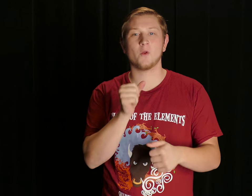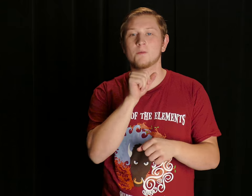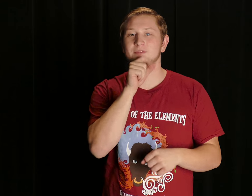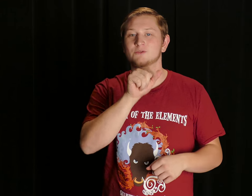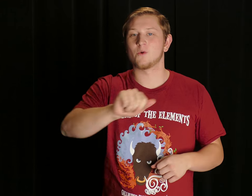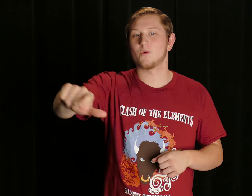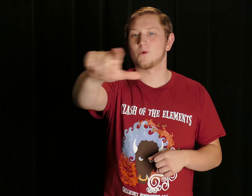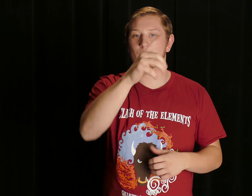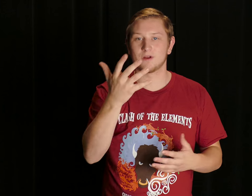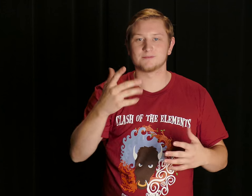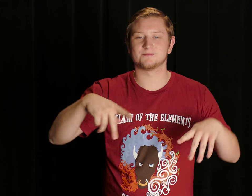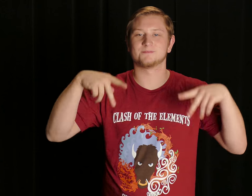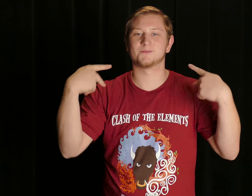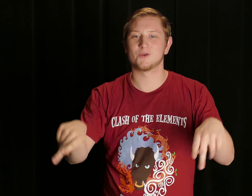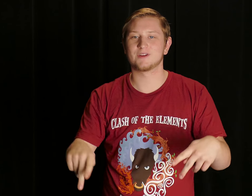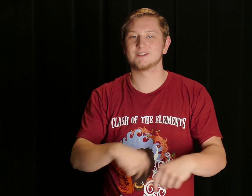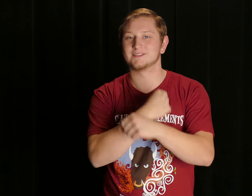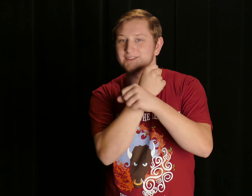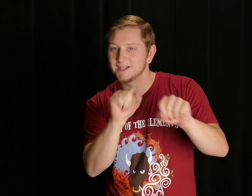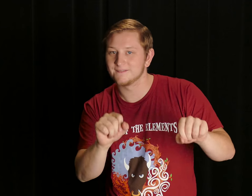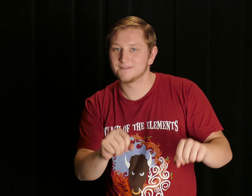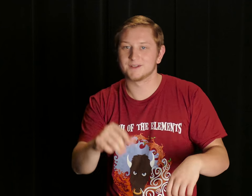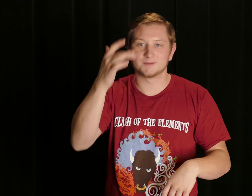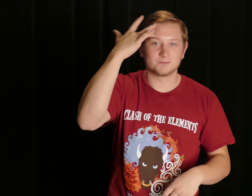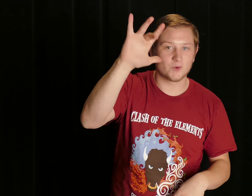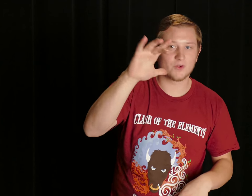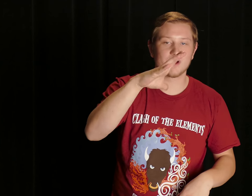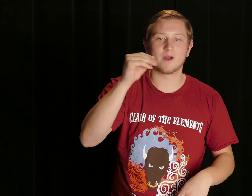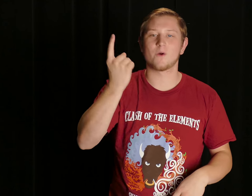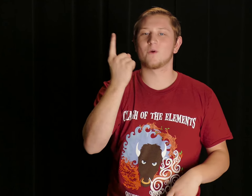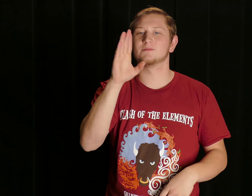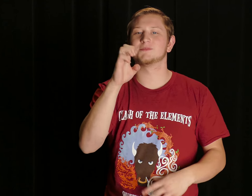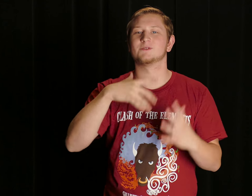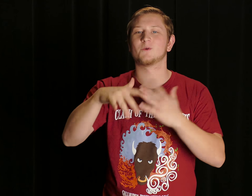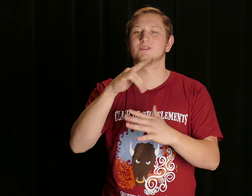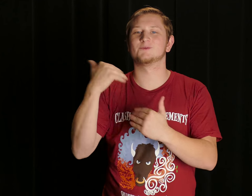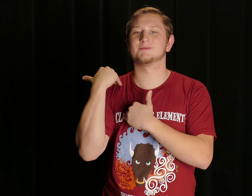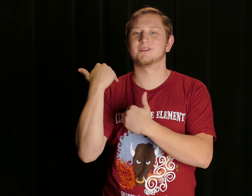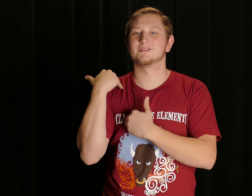Don't forget to party safe and smart, and be sure to be socially responsible.